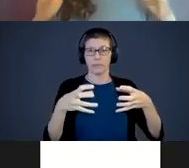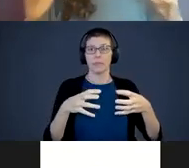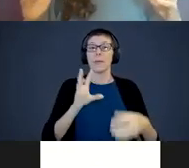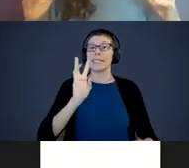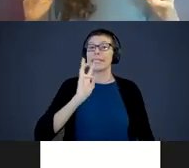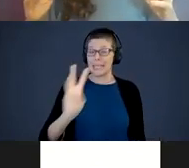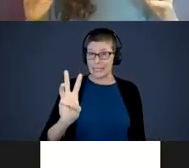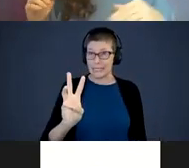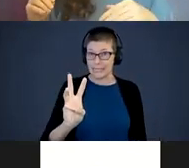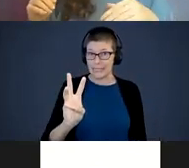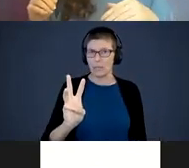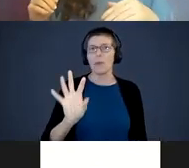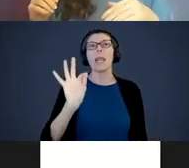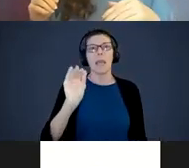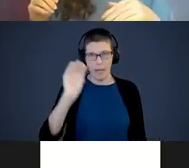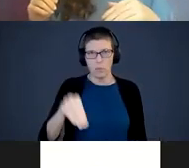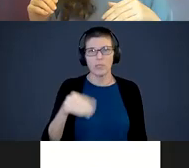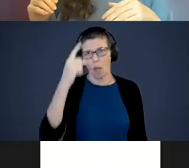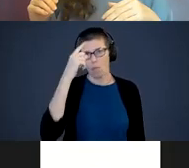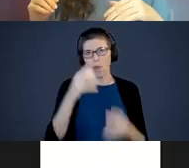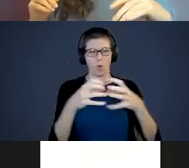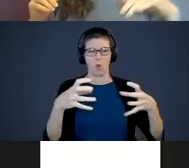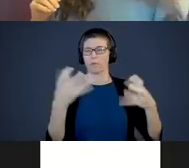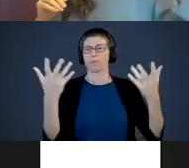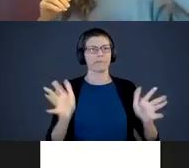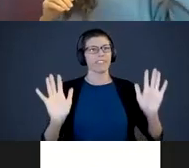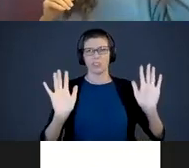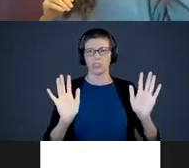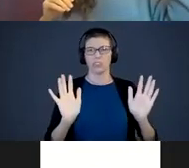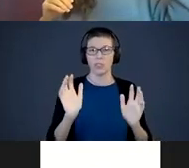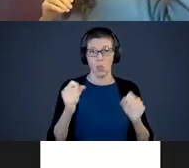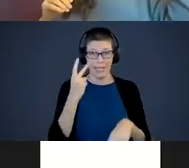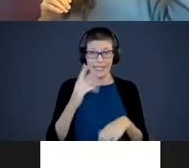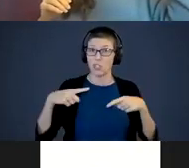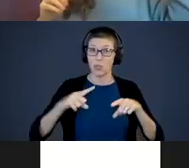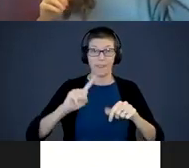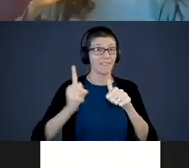ninety percent of brain growth is completed. You can see in the first year of life is the most